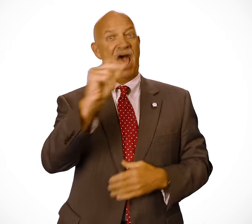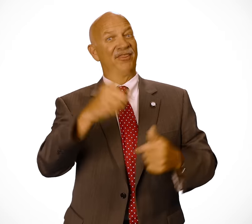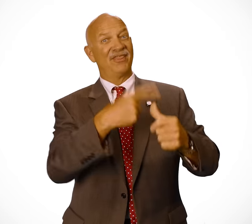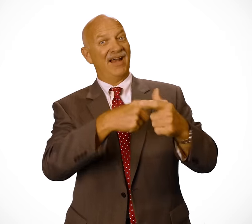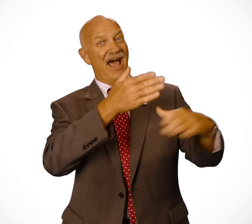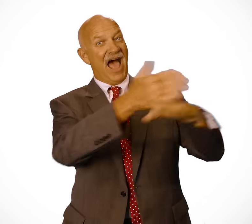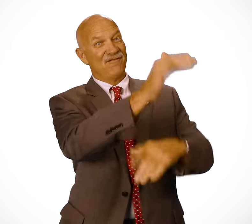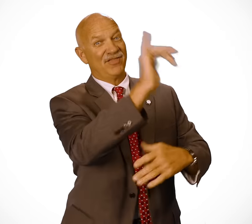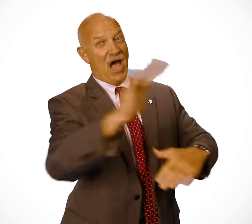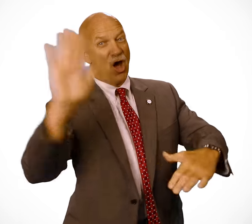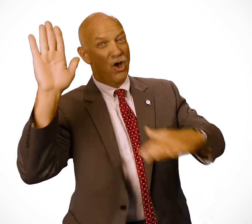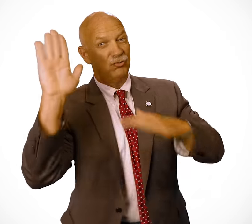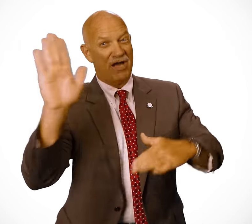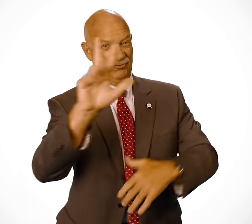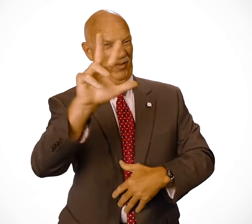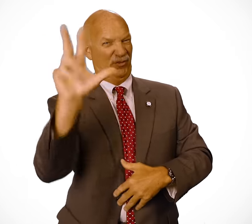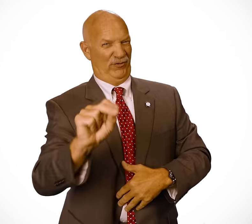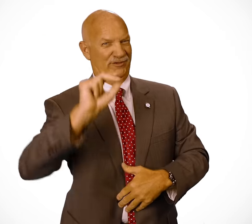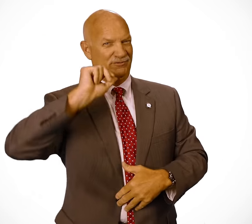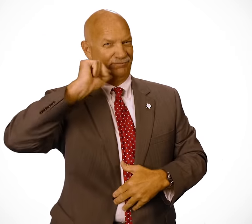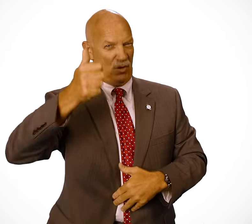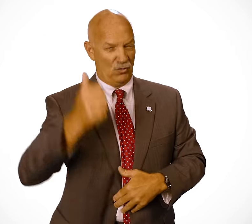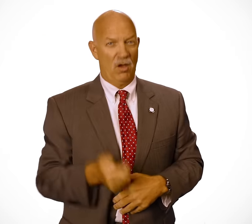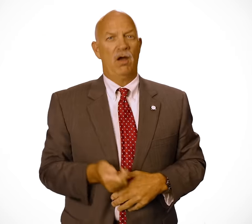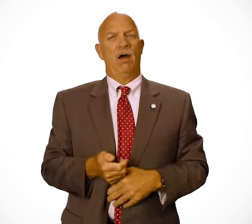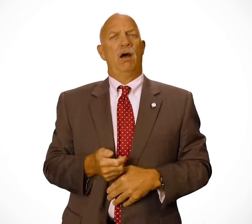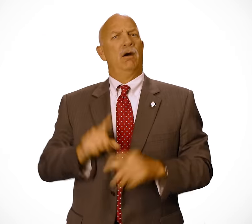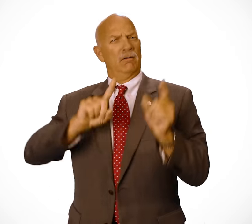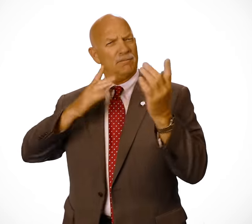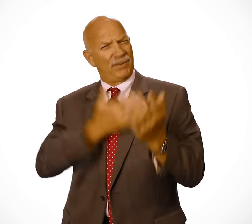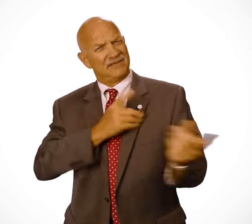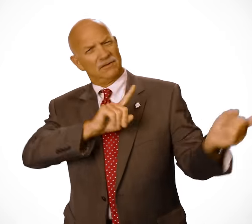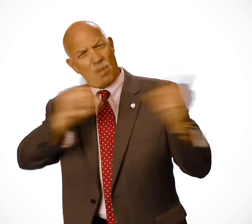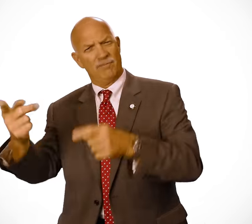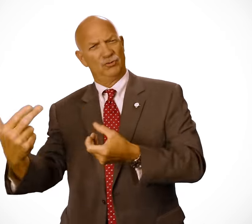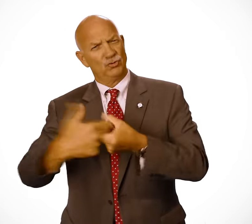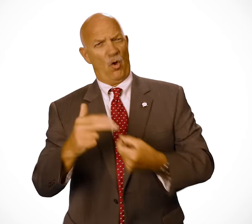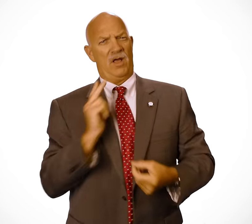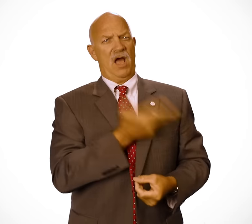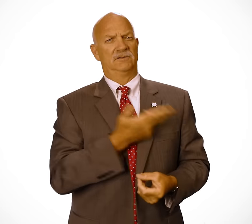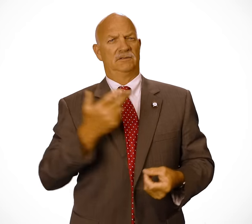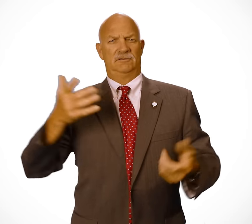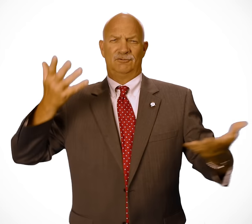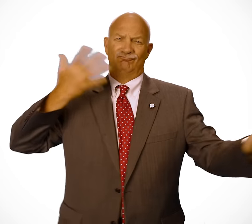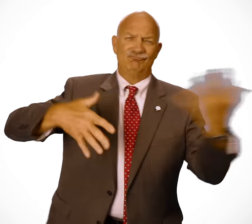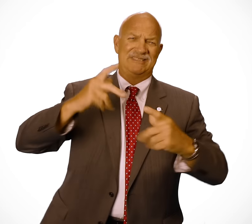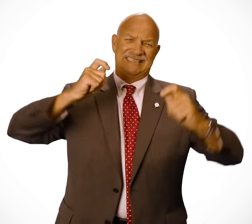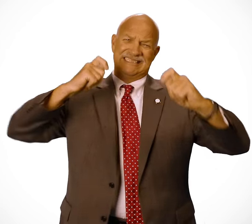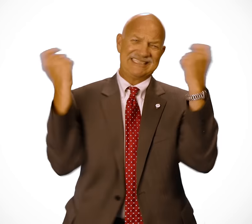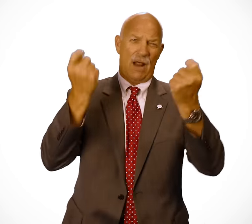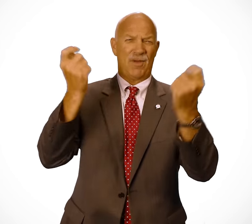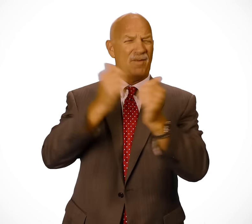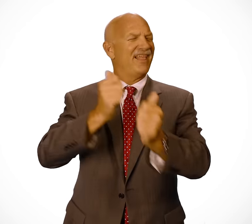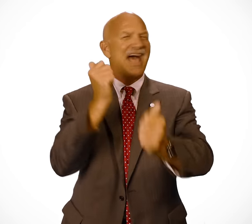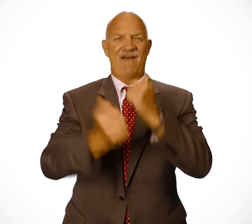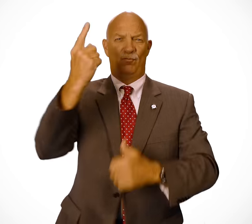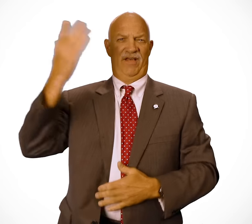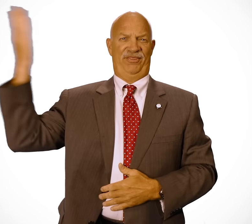This will take place at 3:30 PM tomorrow, then after that please do join us and the community to celebrate the Inauguration